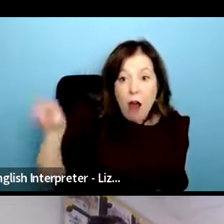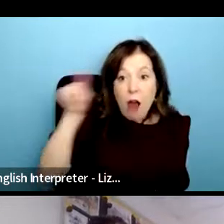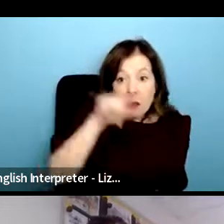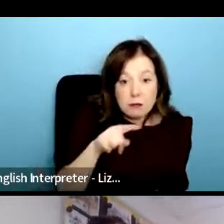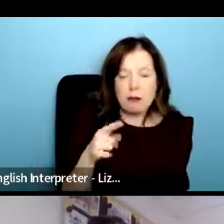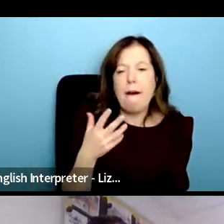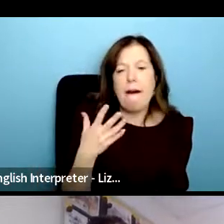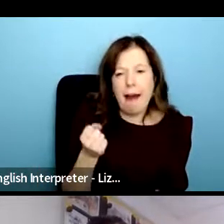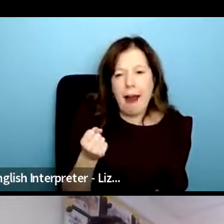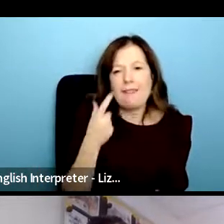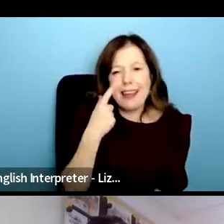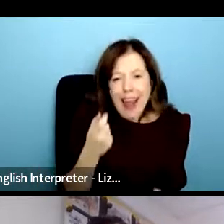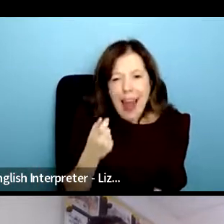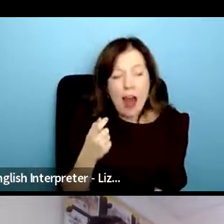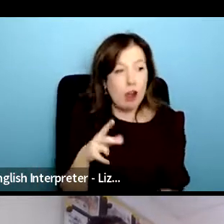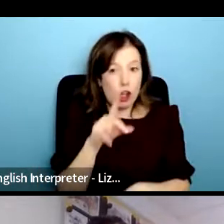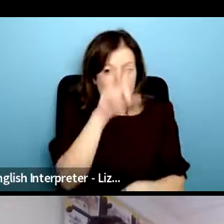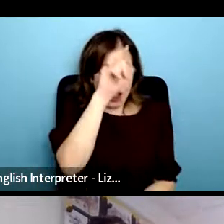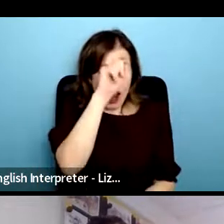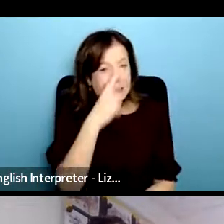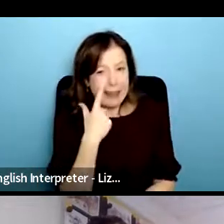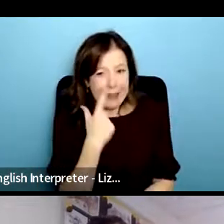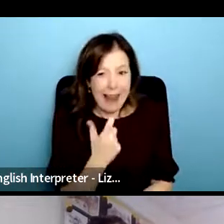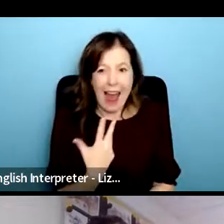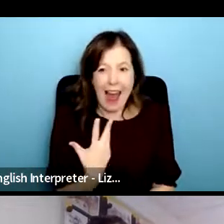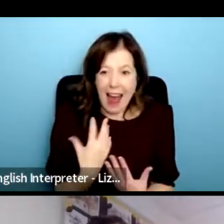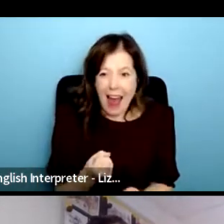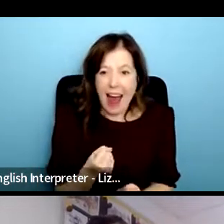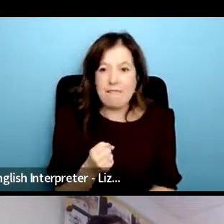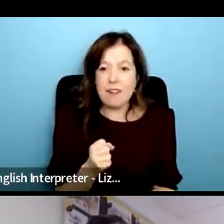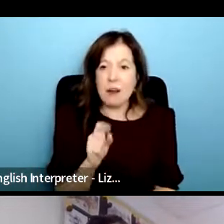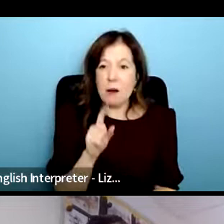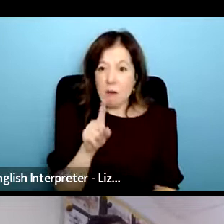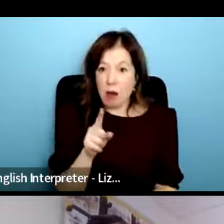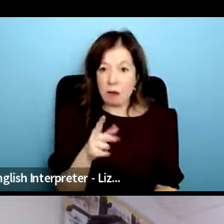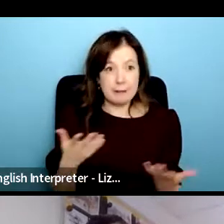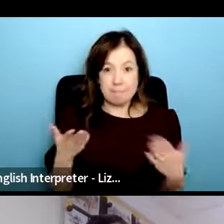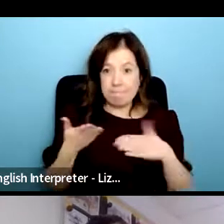it's not like the nurses don't care it's just that completely overstretched and the wait times are